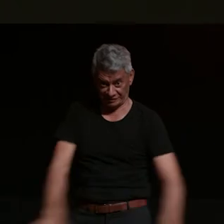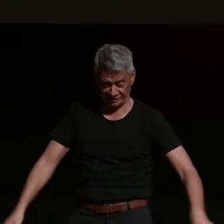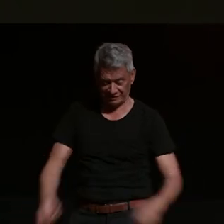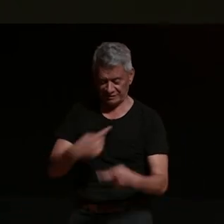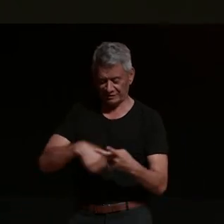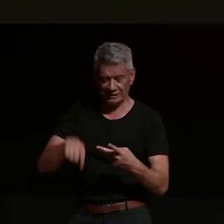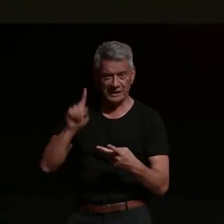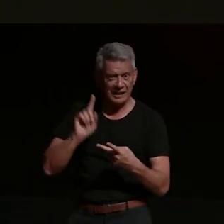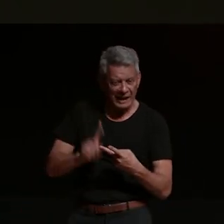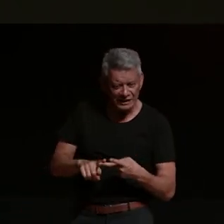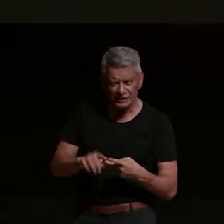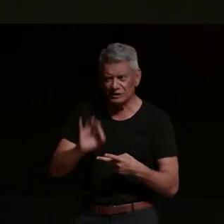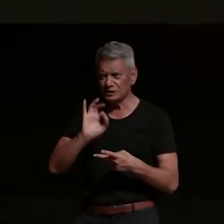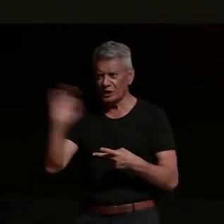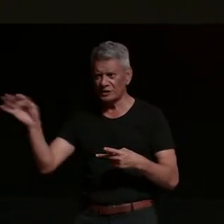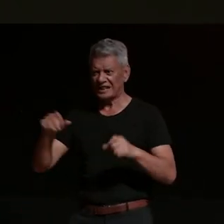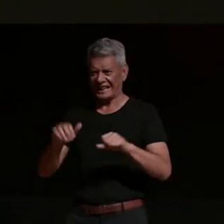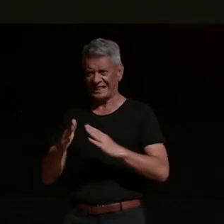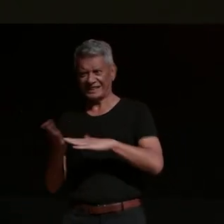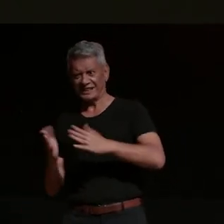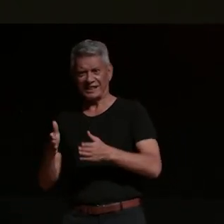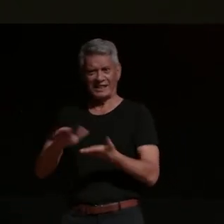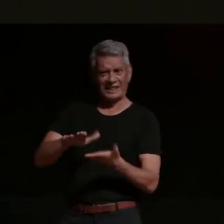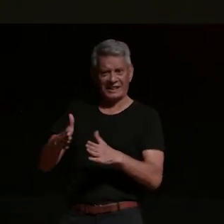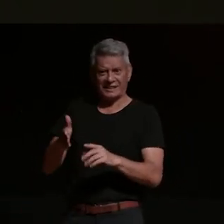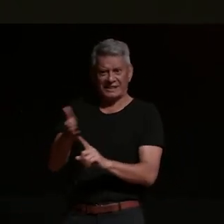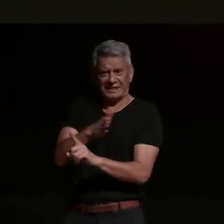matter of time and the other thing is just don't show off in life or you'll look like a wanker